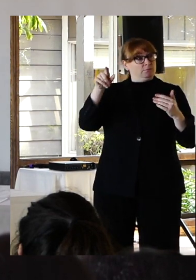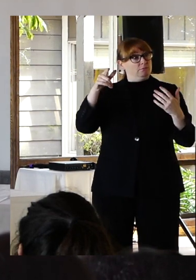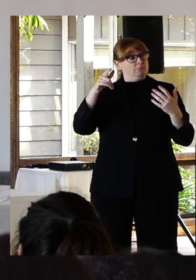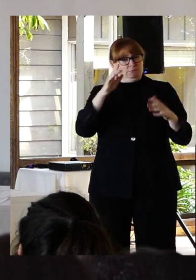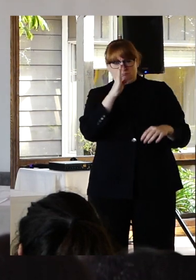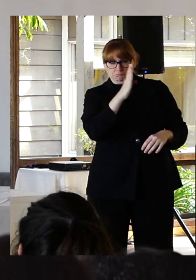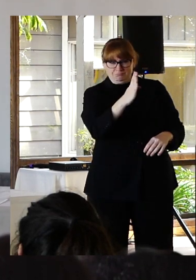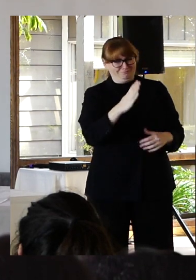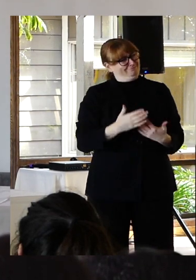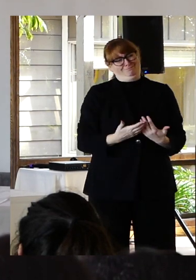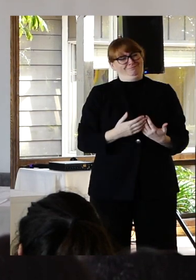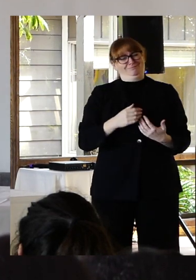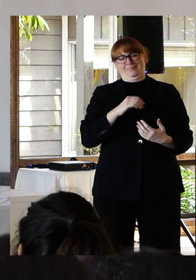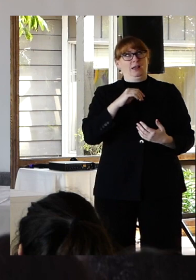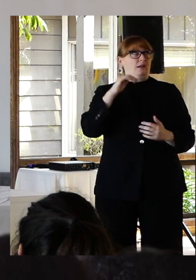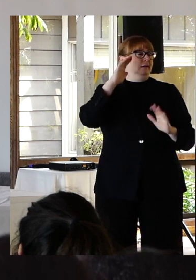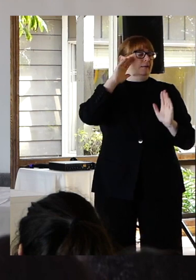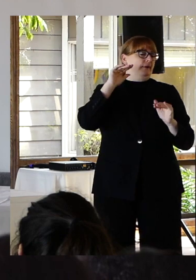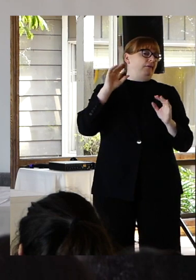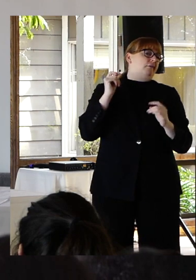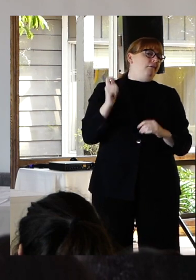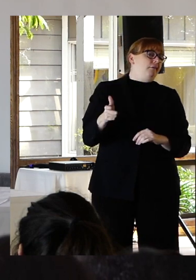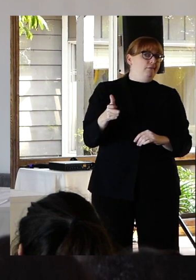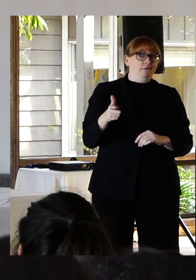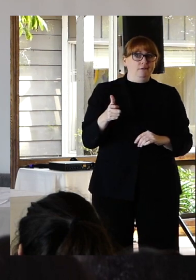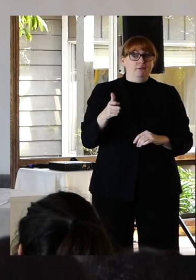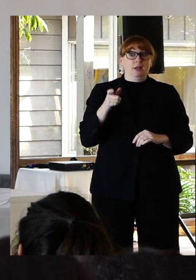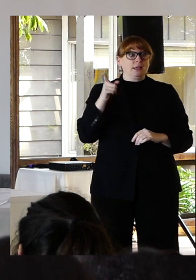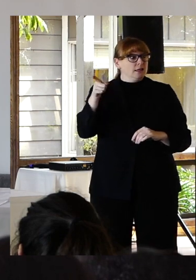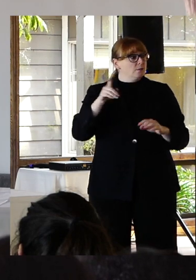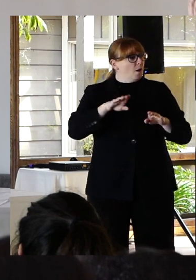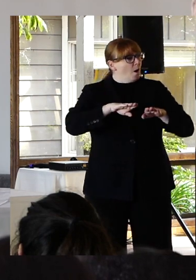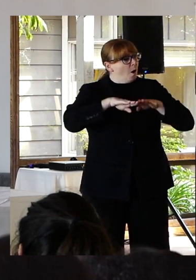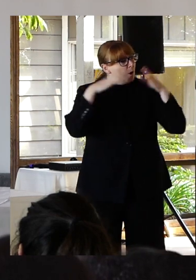That he would be open enough to not only ask that question but to hold